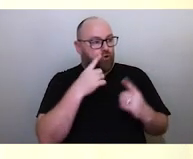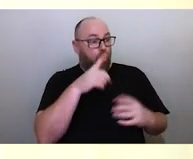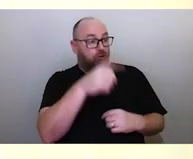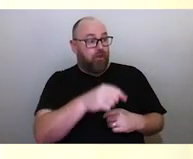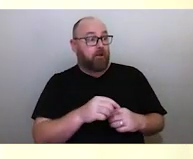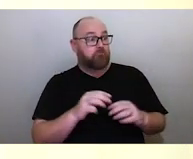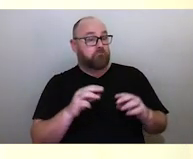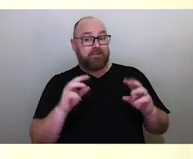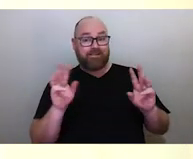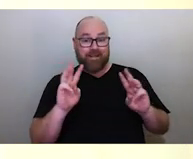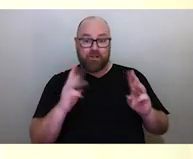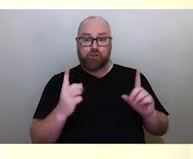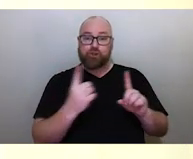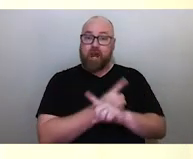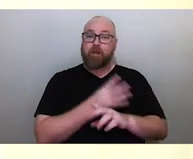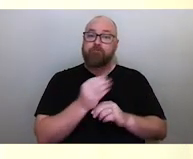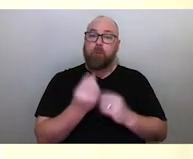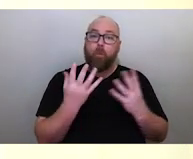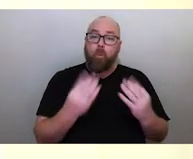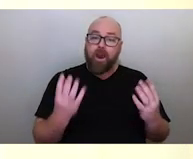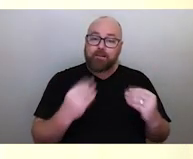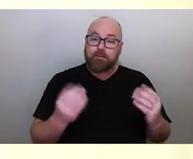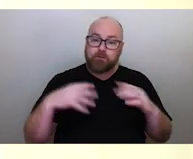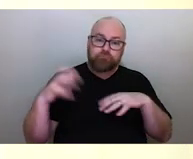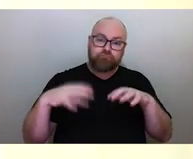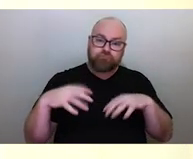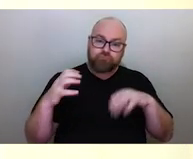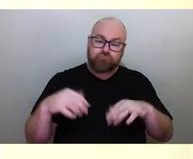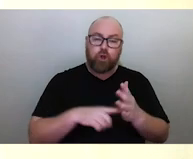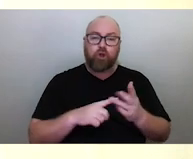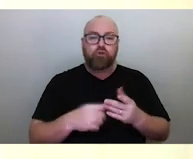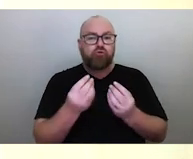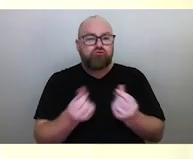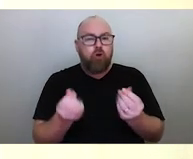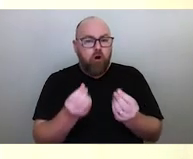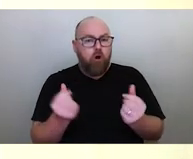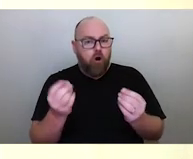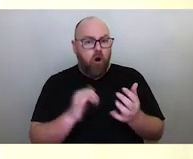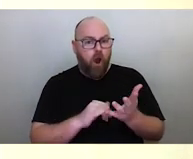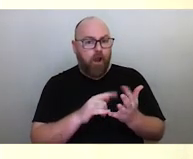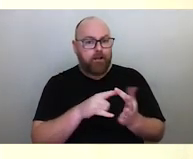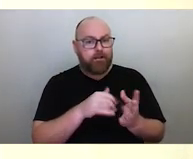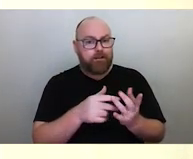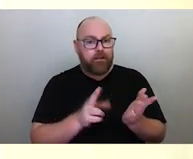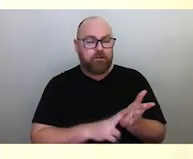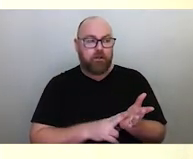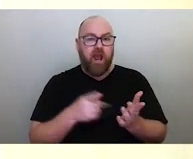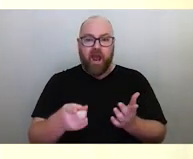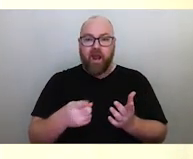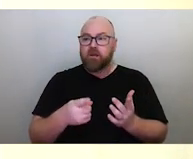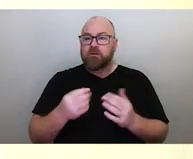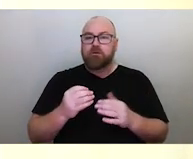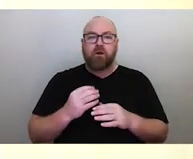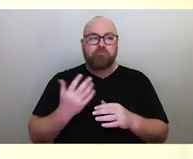from the wet season to the dry season. It may denote that the dugong are migrating, or the turtles are laying their eggs.